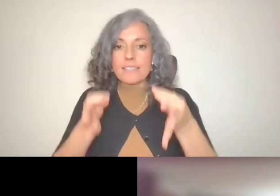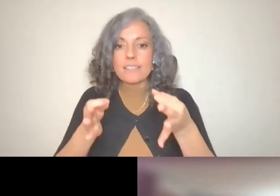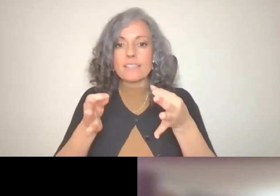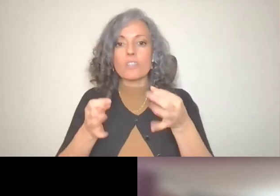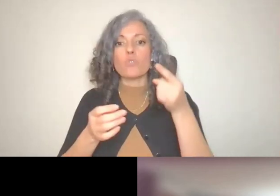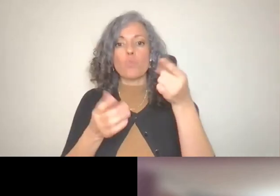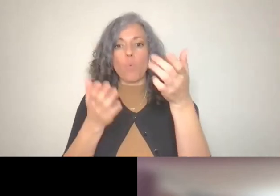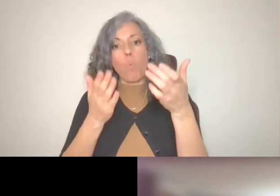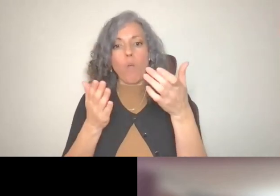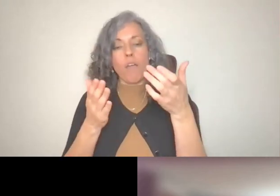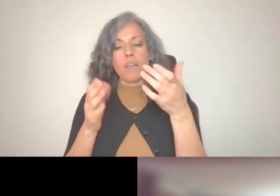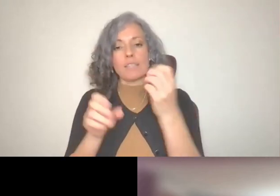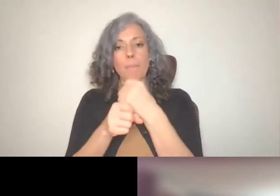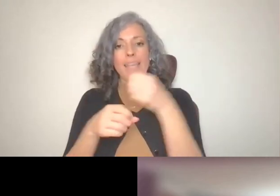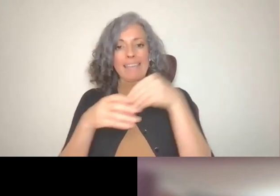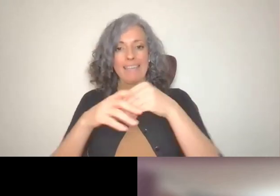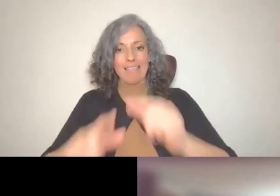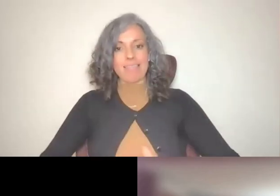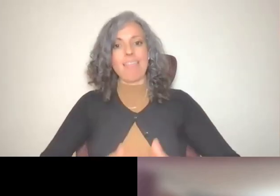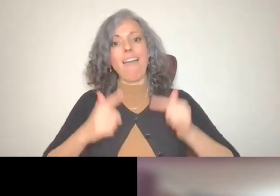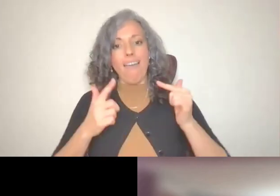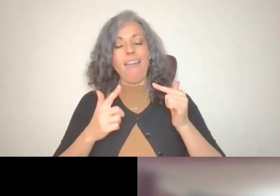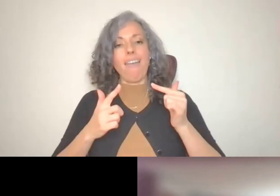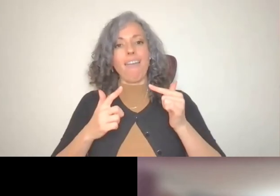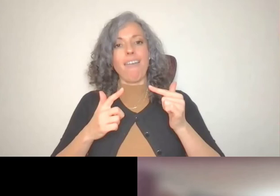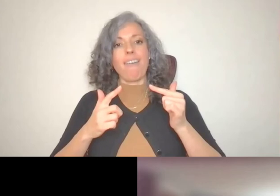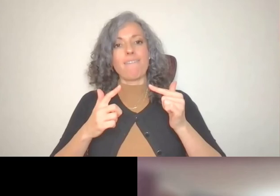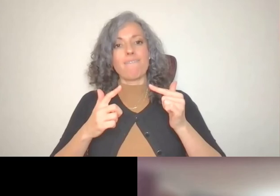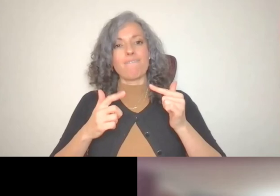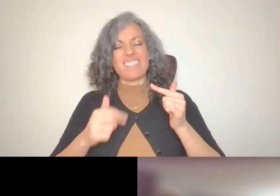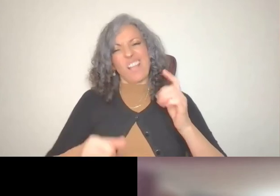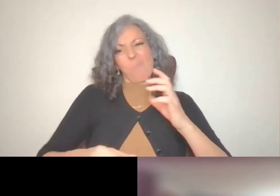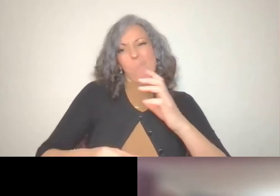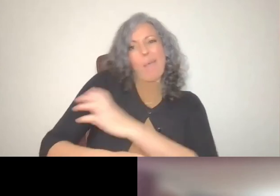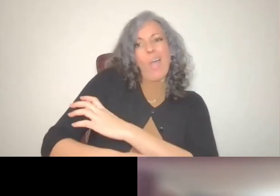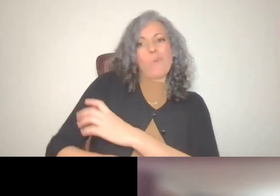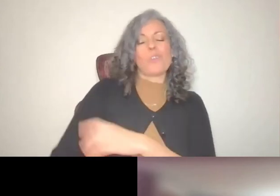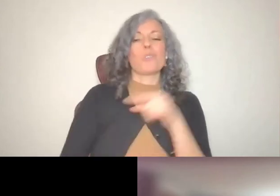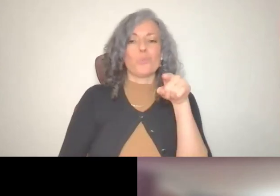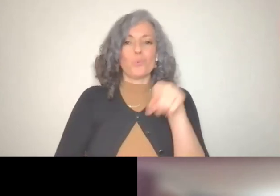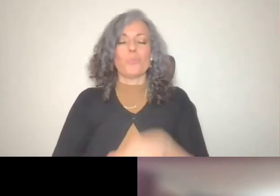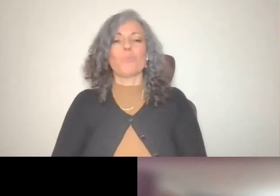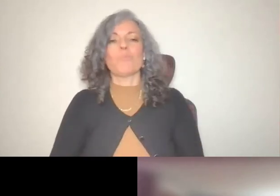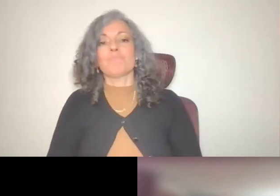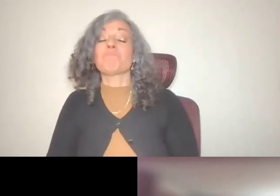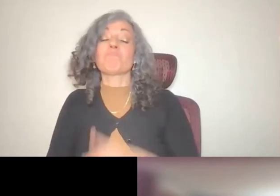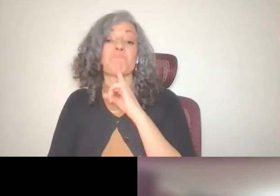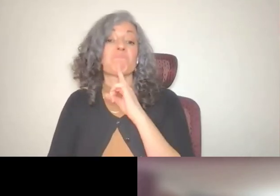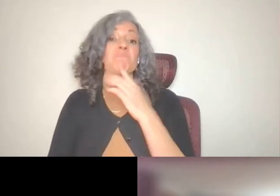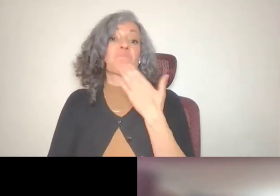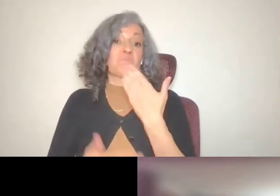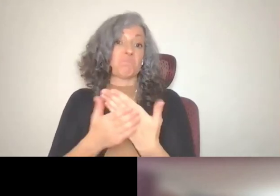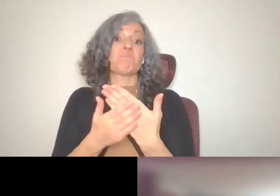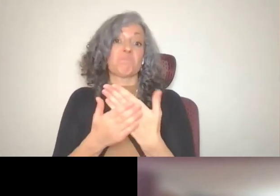life and will enable them. That's a really good to sing to answer and Powerful 12.